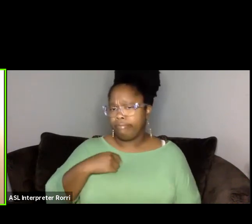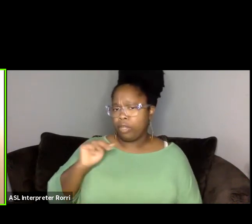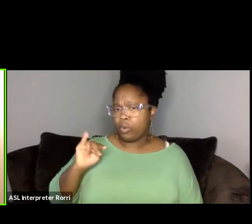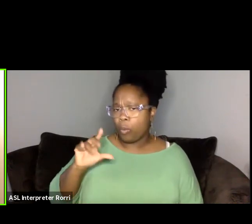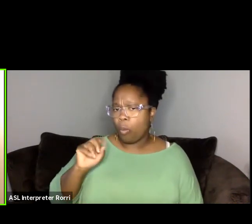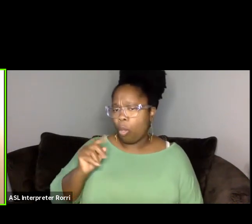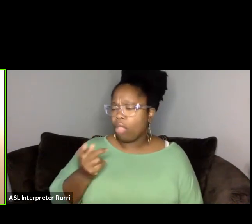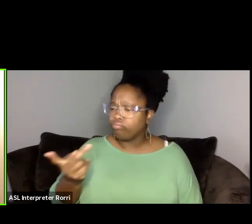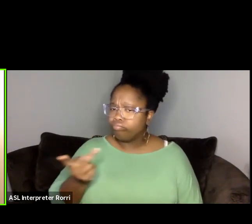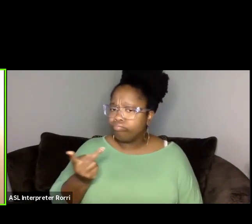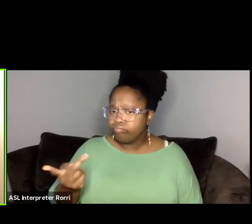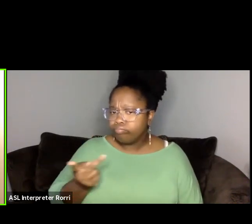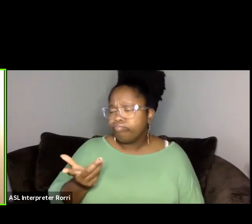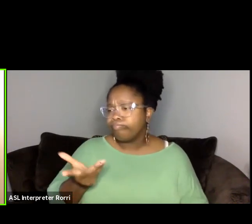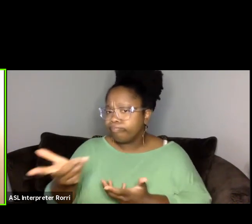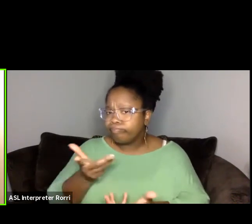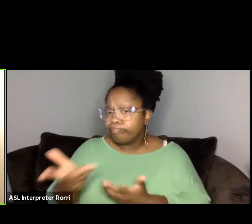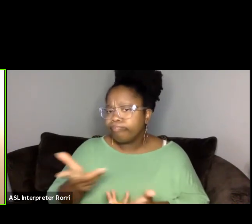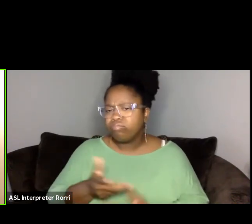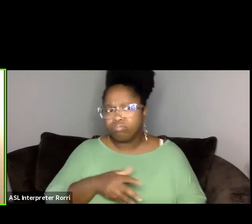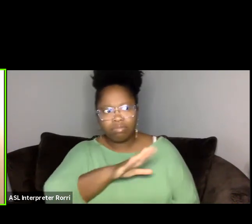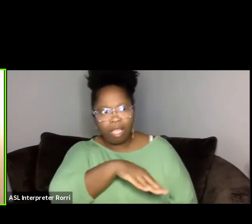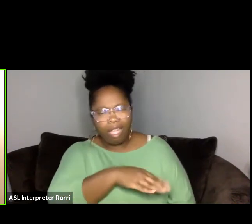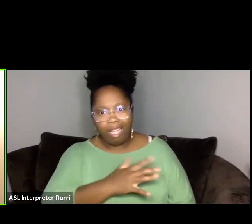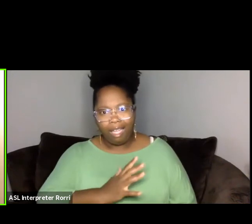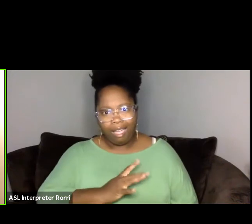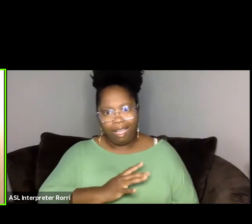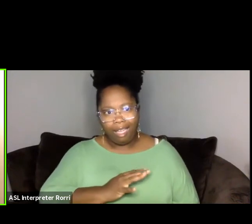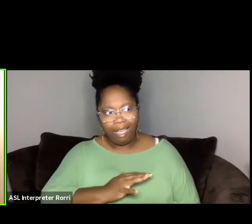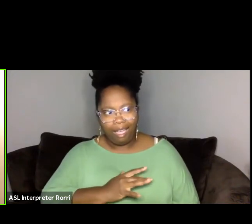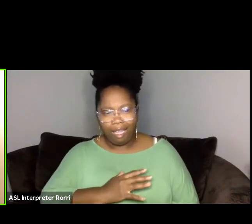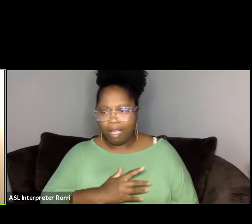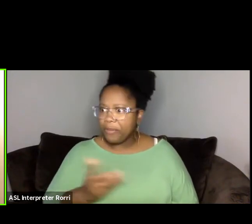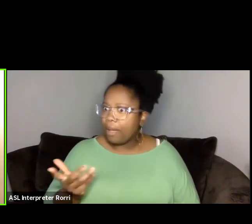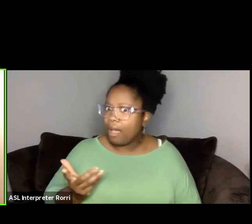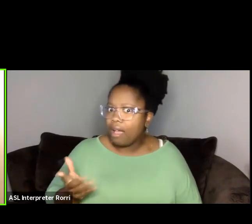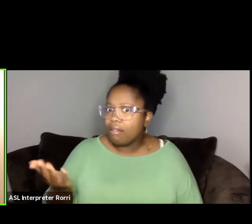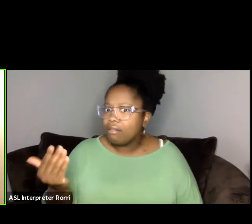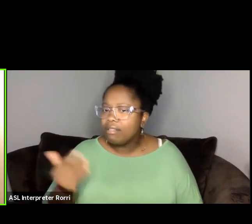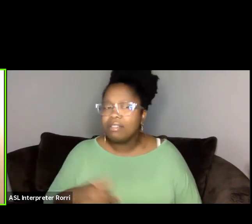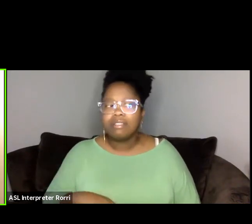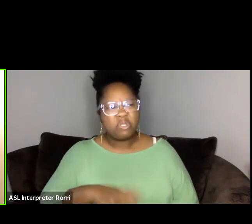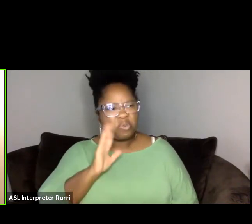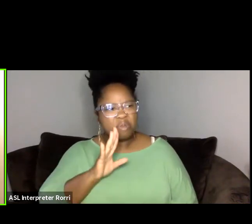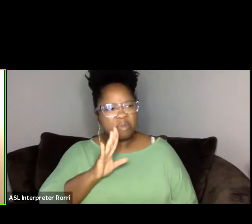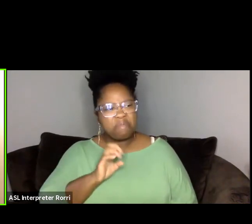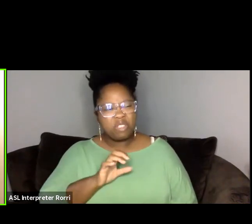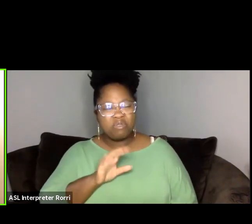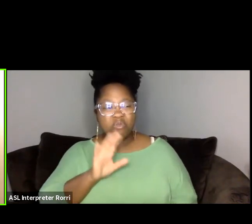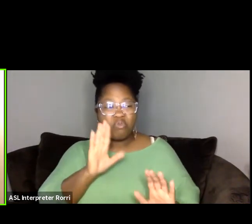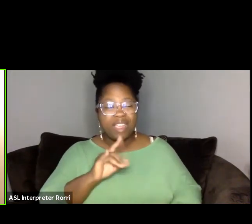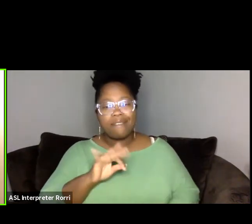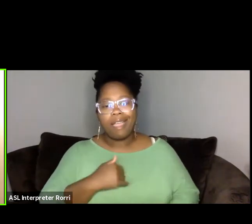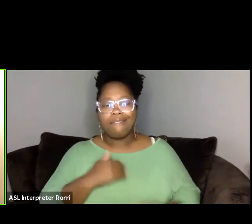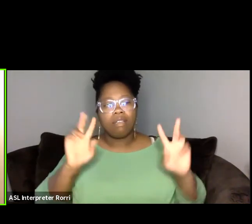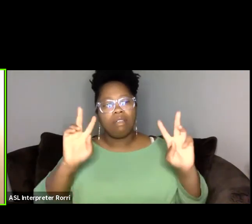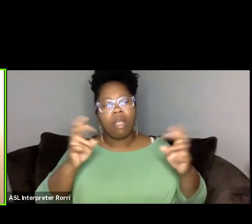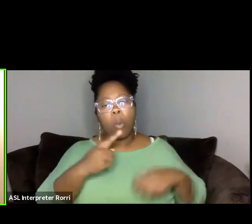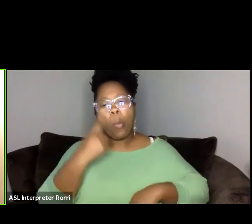this idea of, wouldn't it be great if there was a one-stop shop where we could staff our projects,